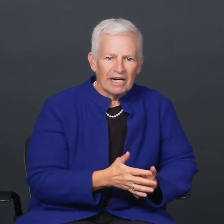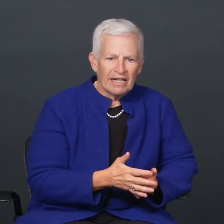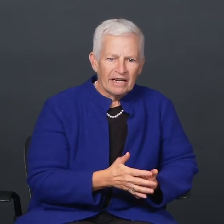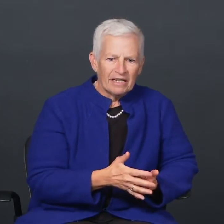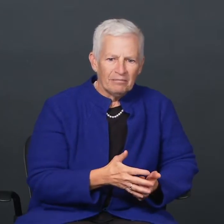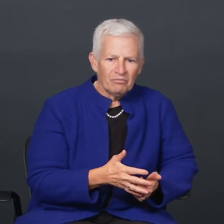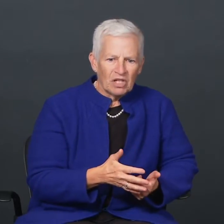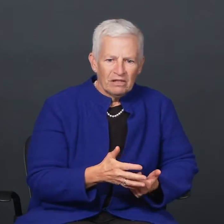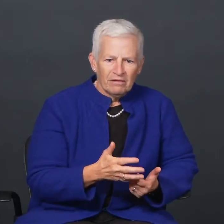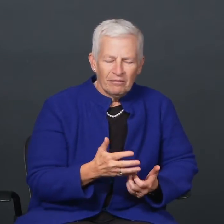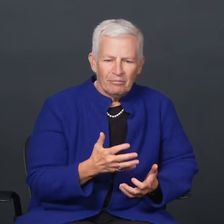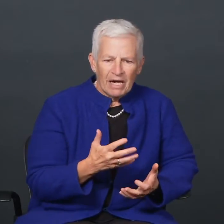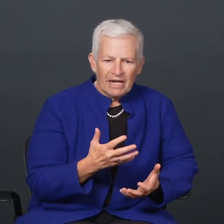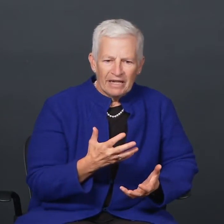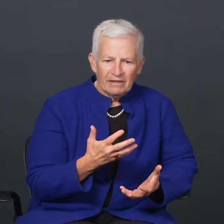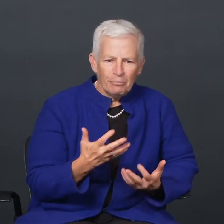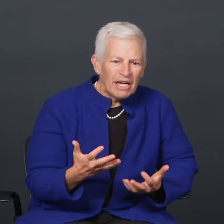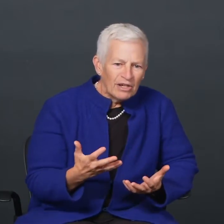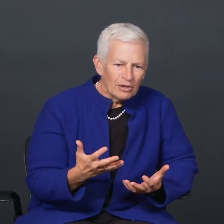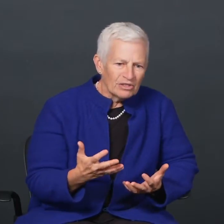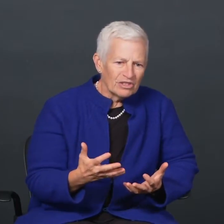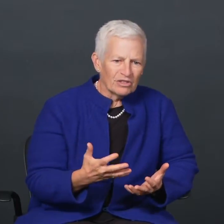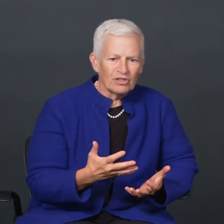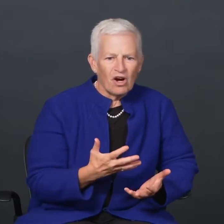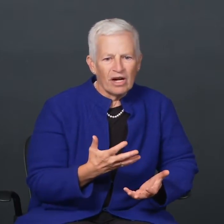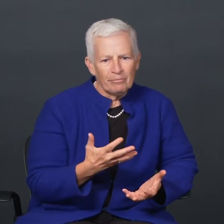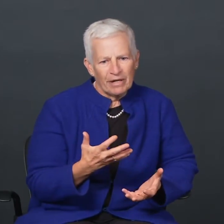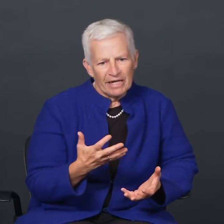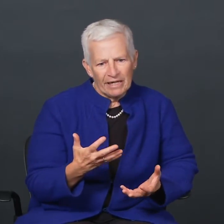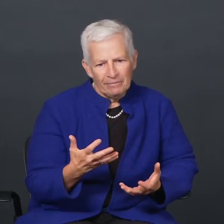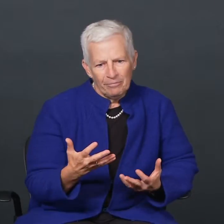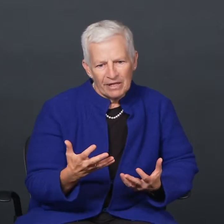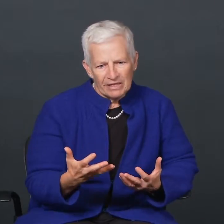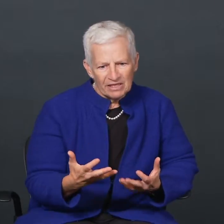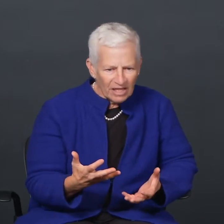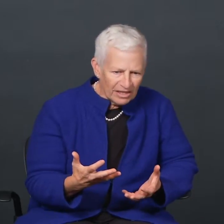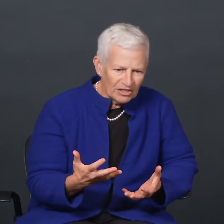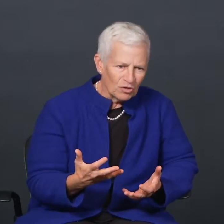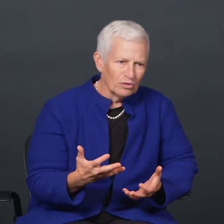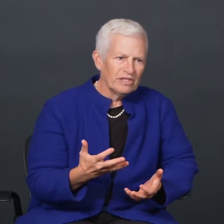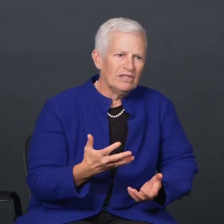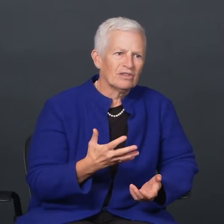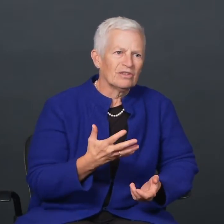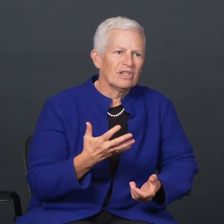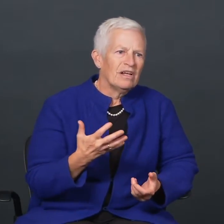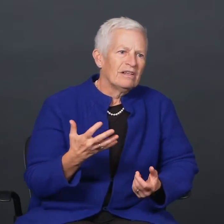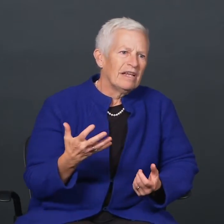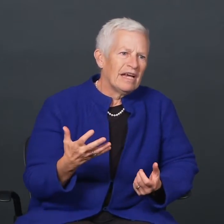by by peers, they are taught by Sunday School teachers.